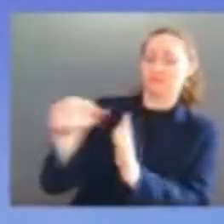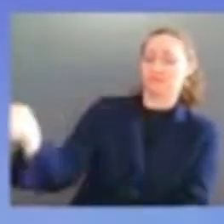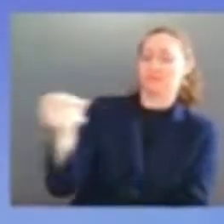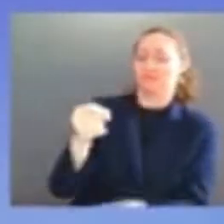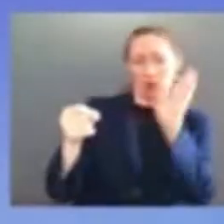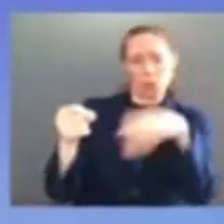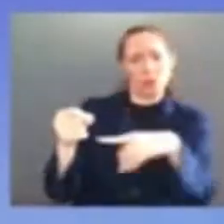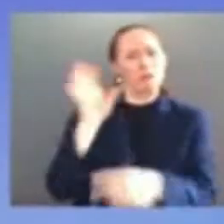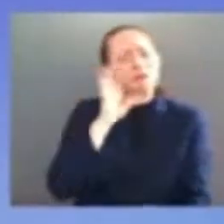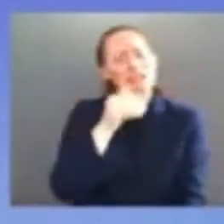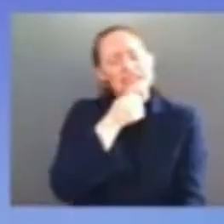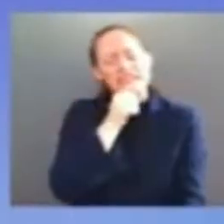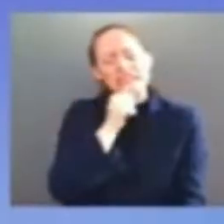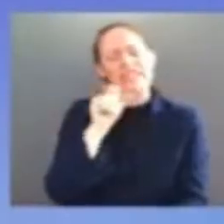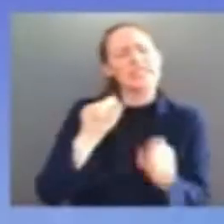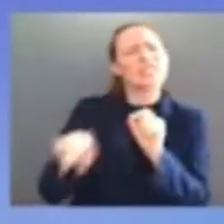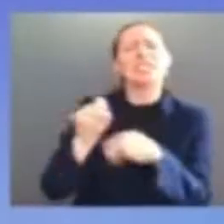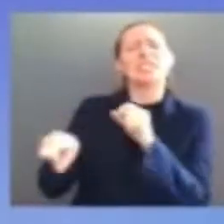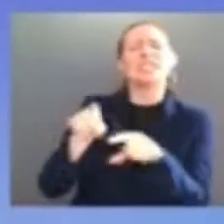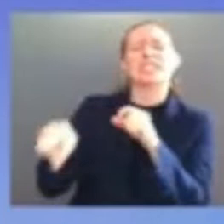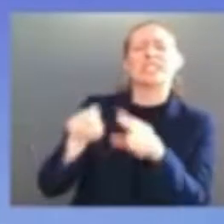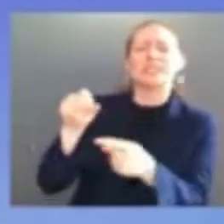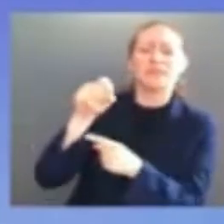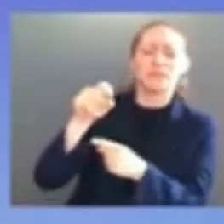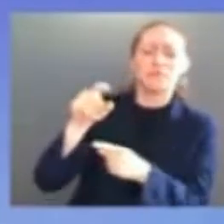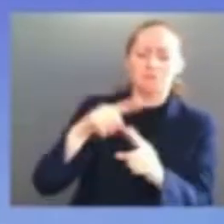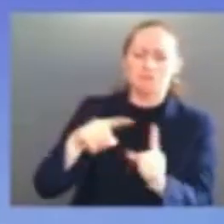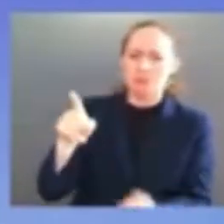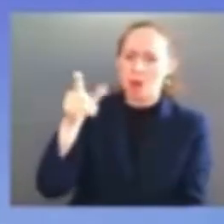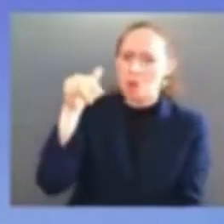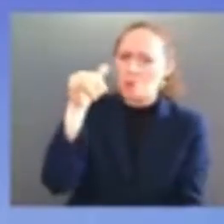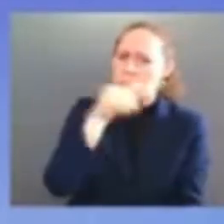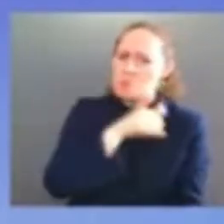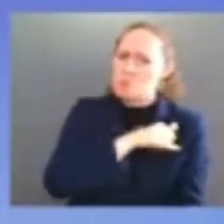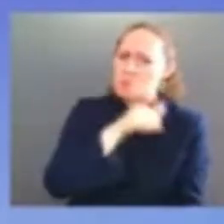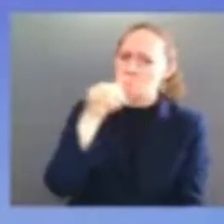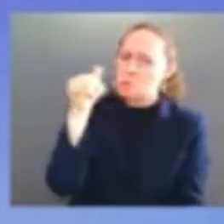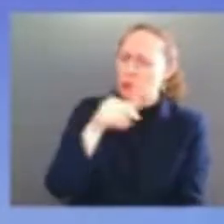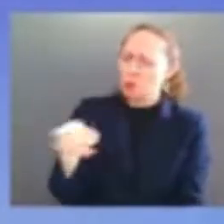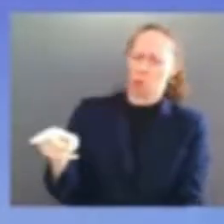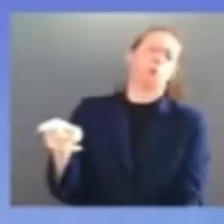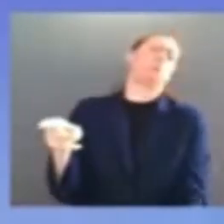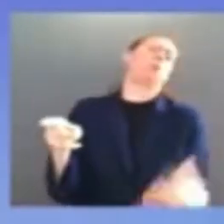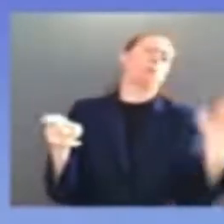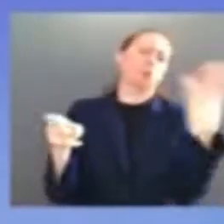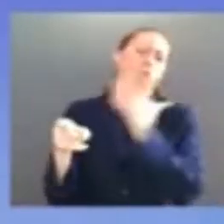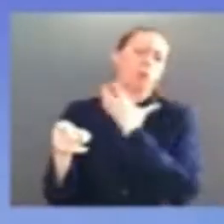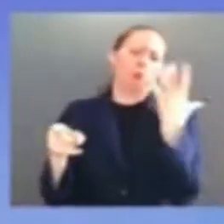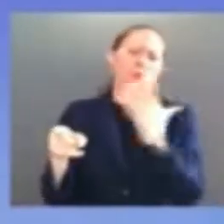was well beyond that there was verbal abuse the anger the constant interruptions